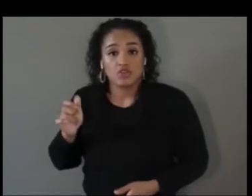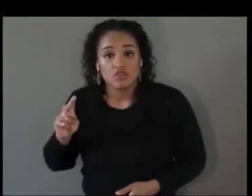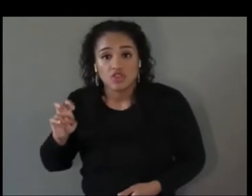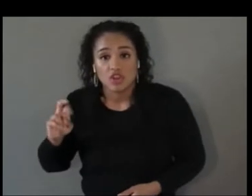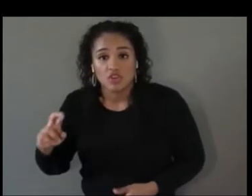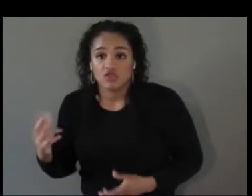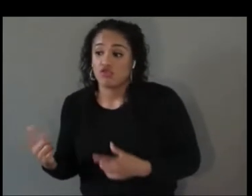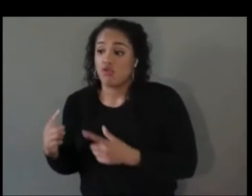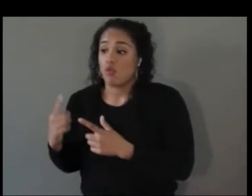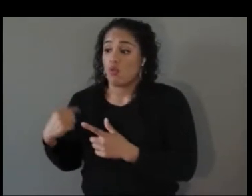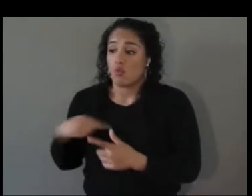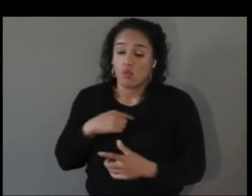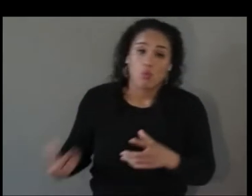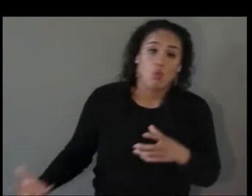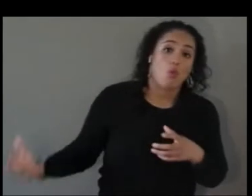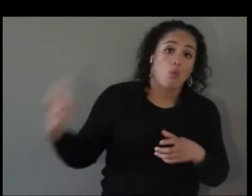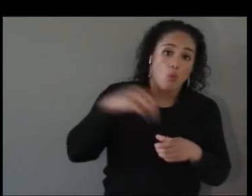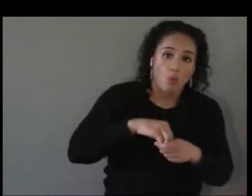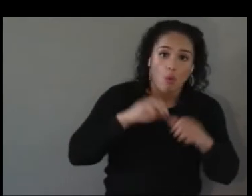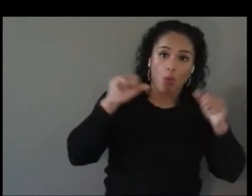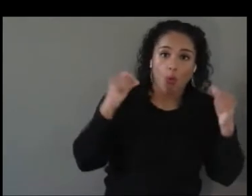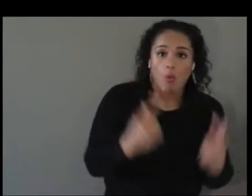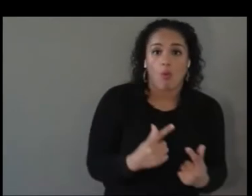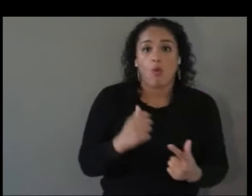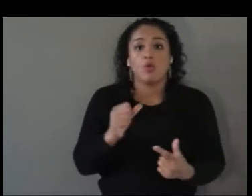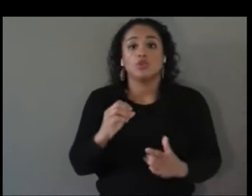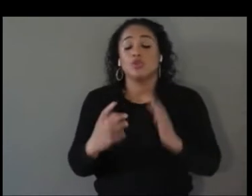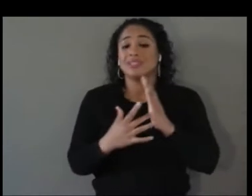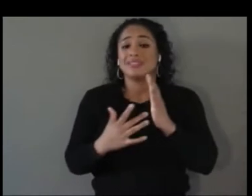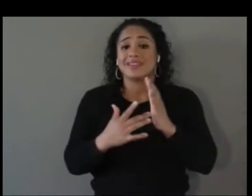accessibility and so I’m looking forward to sharing much and more of what we're working on.